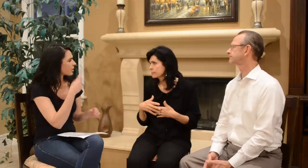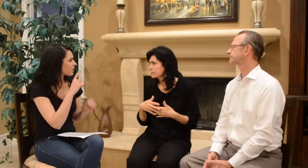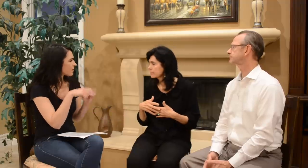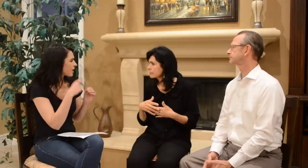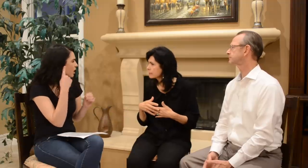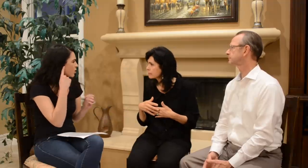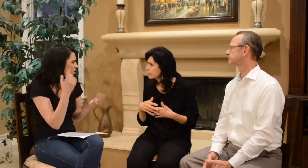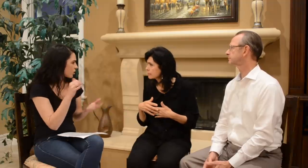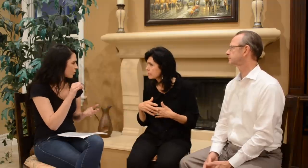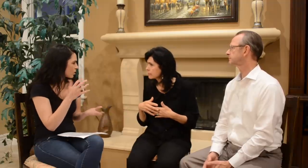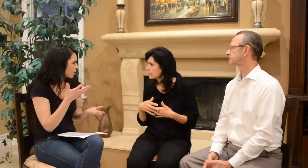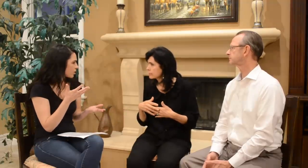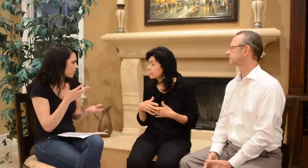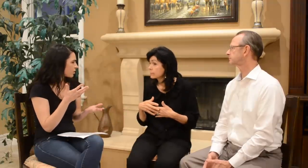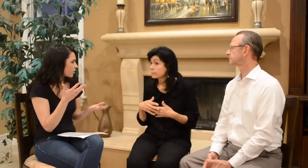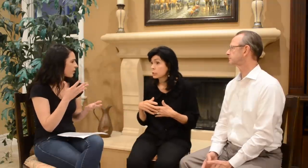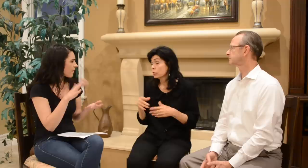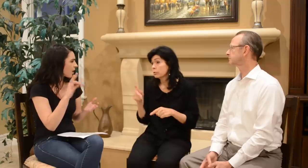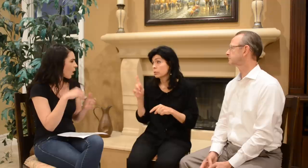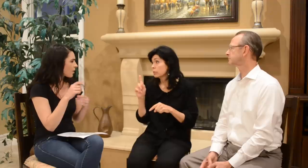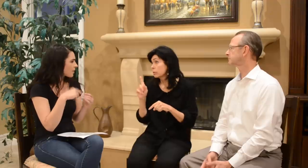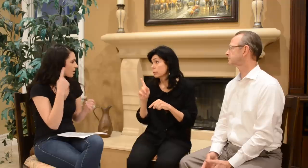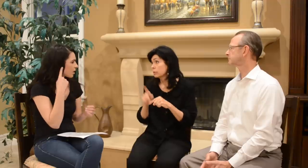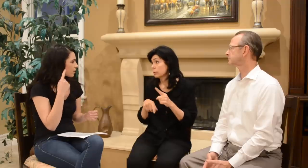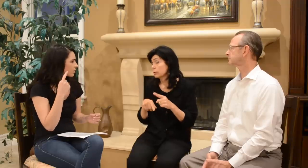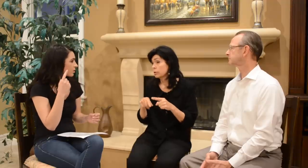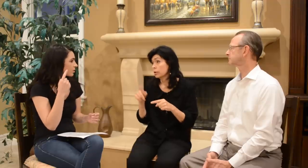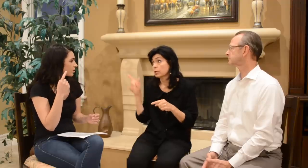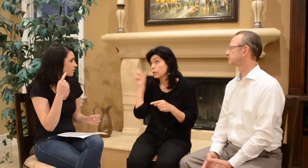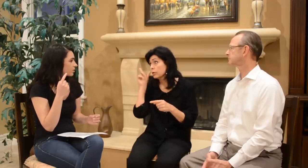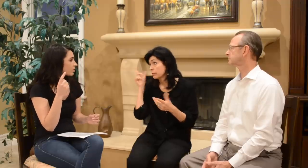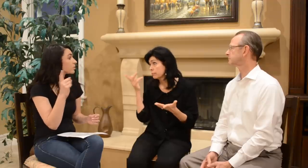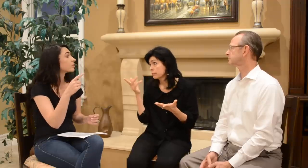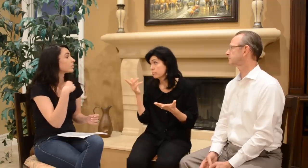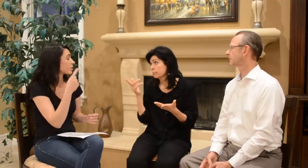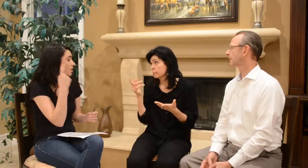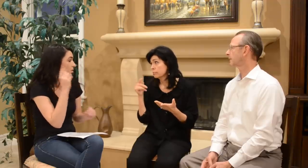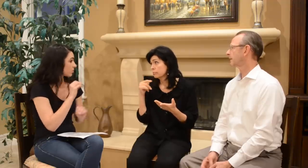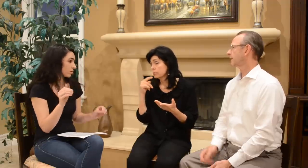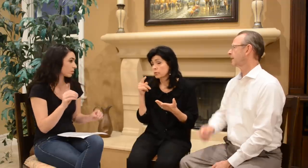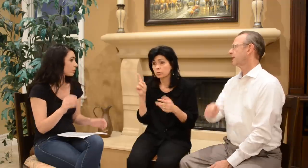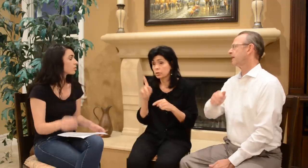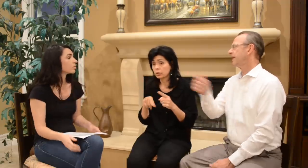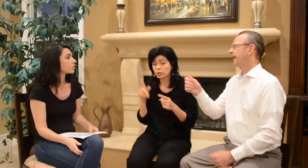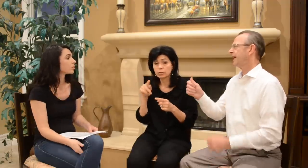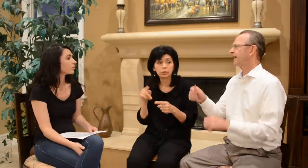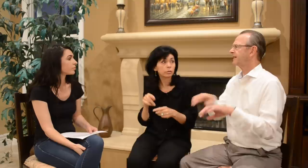Did he say anything about my hearing too? What did you find out about my hearing? You can’t hear. Oh, he said I couldn’t hear anything?